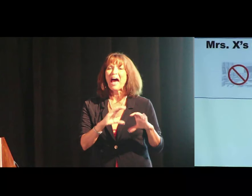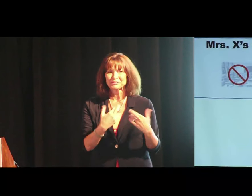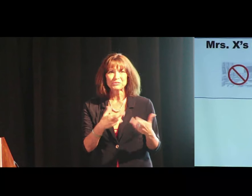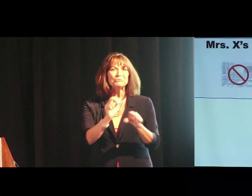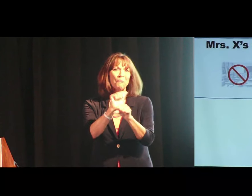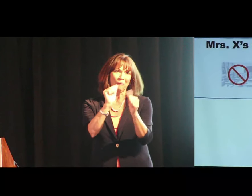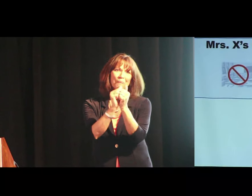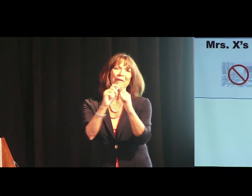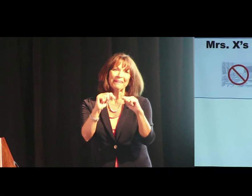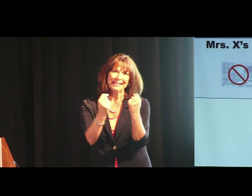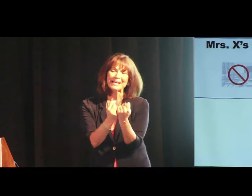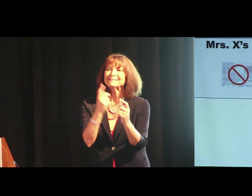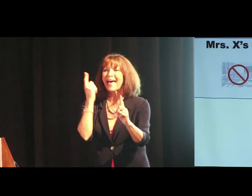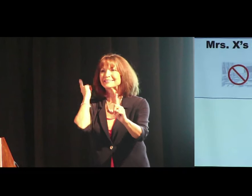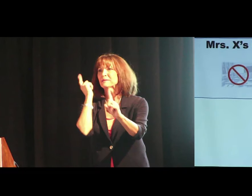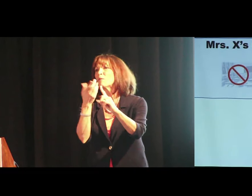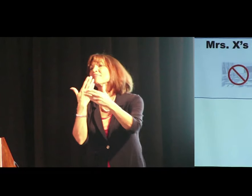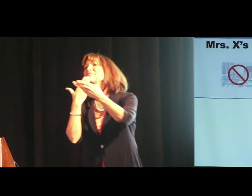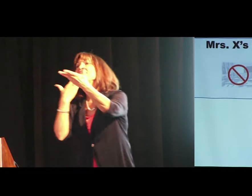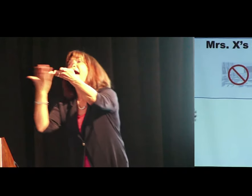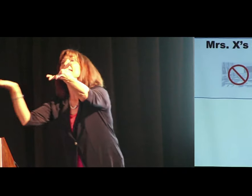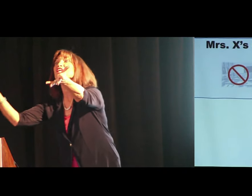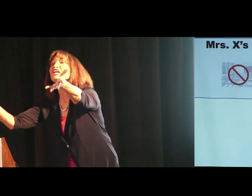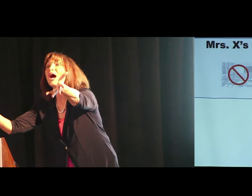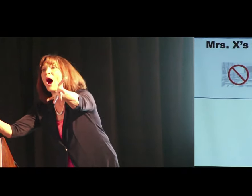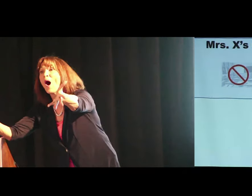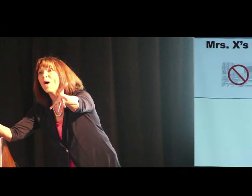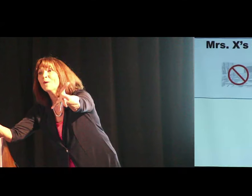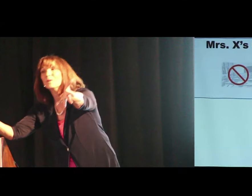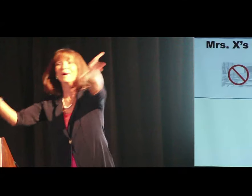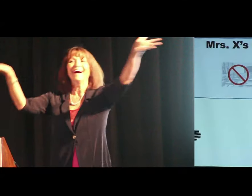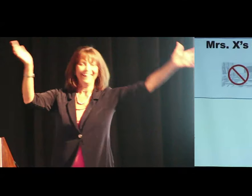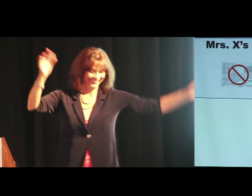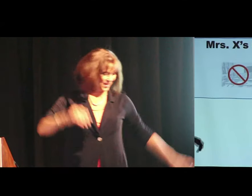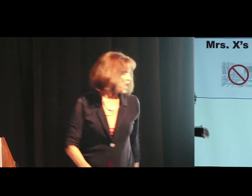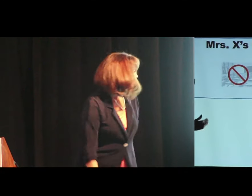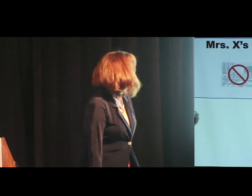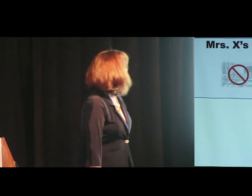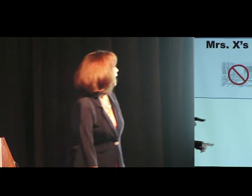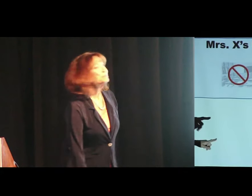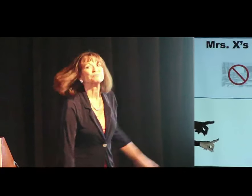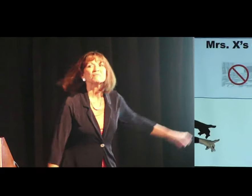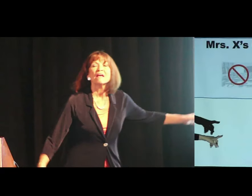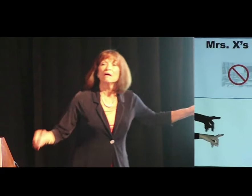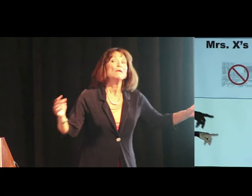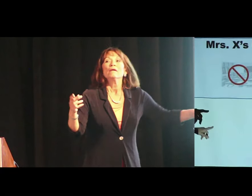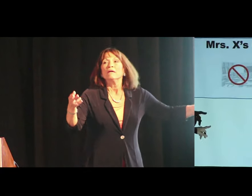to work with the team. That's my point. Thank you very much. Thank you. Okay.